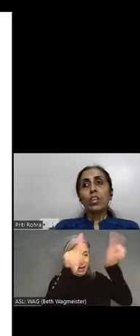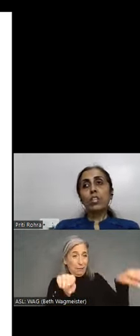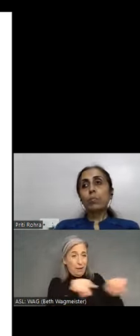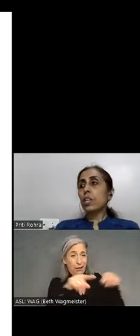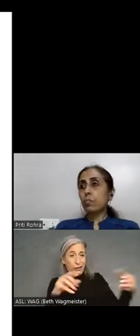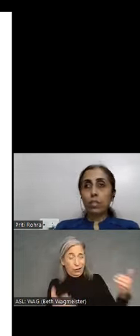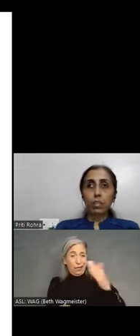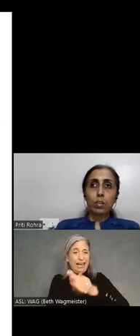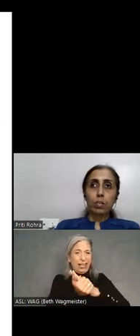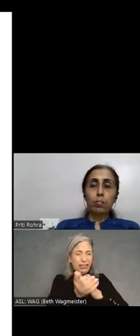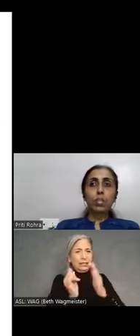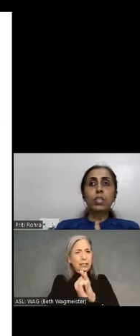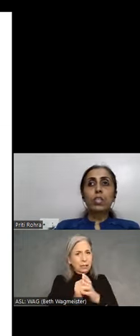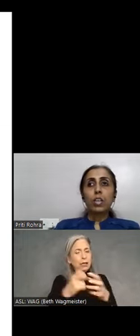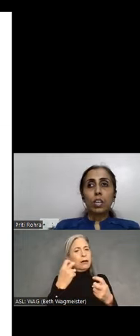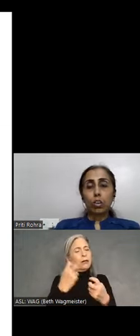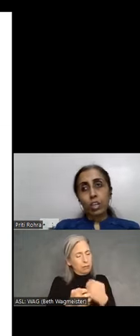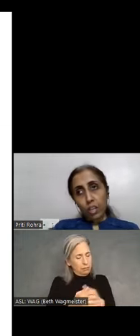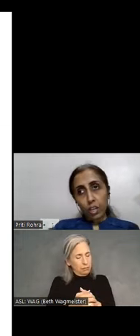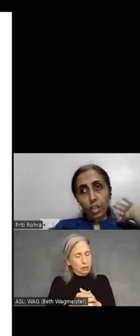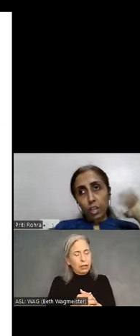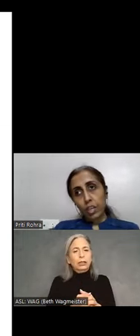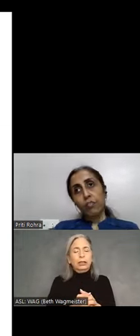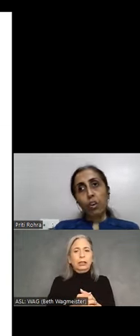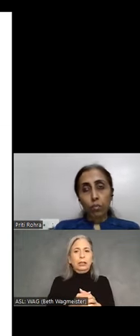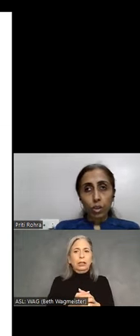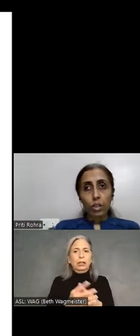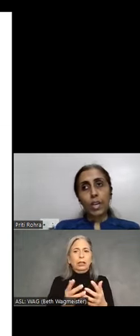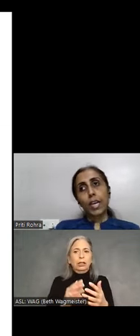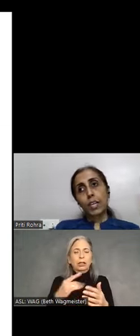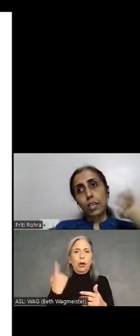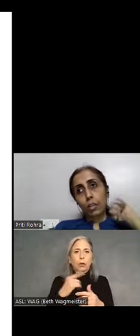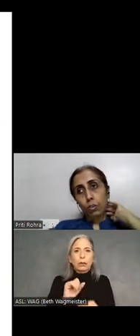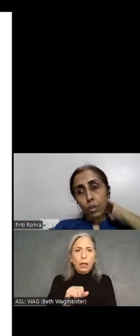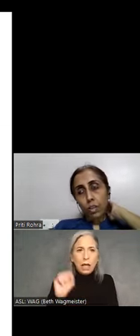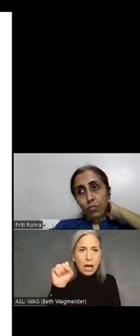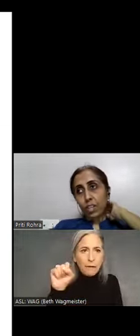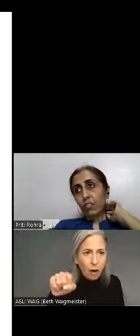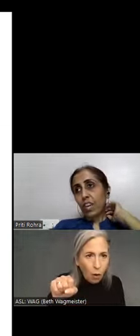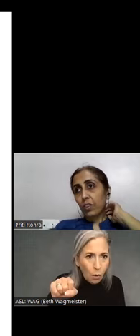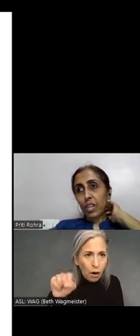is pretty cumbersome. Because you are literally leaning forward and, you know, within five to ten